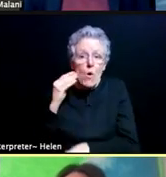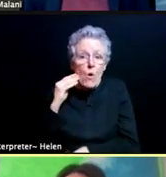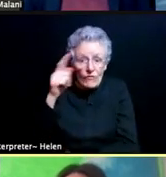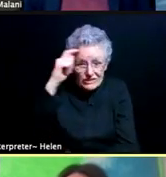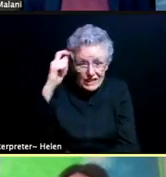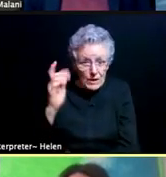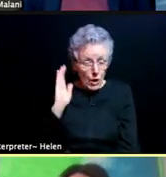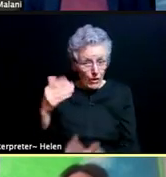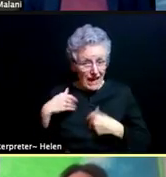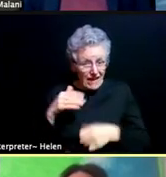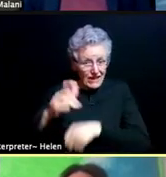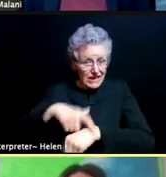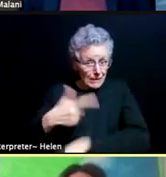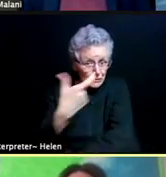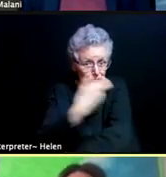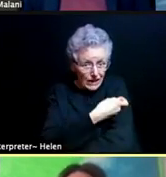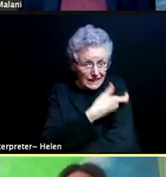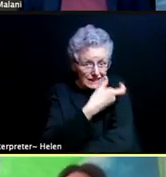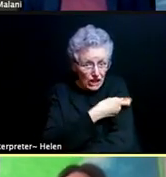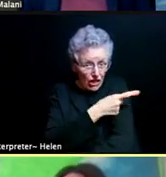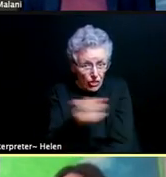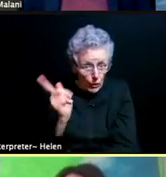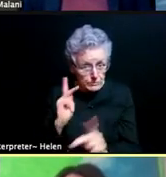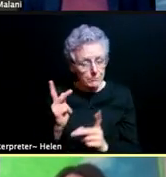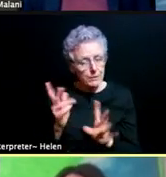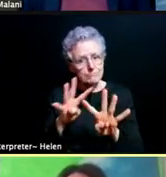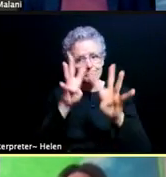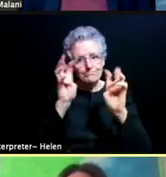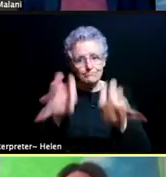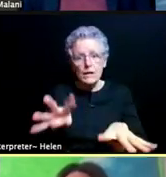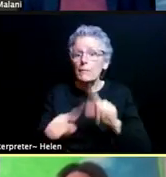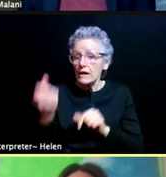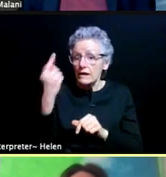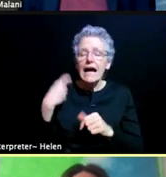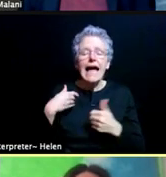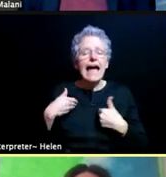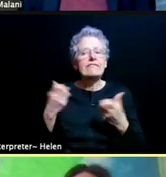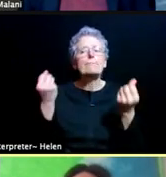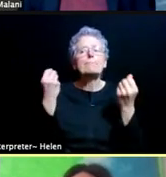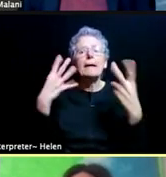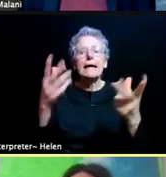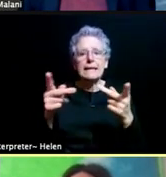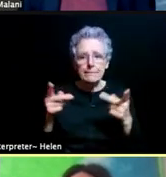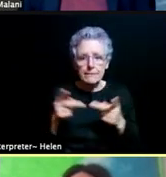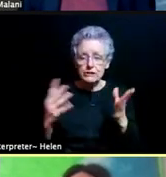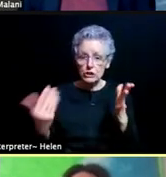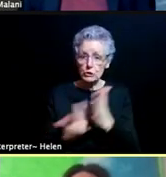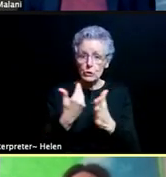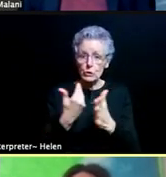But the good news is we know that there are a lot of options and new options hitting the scene every day.